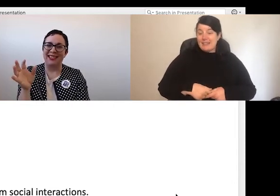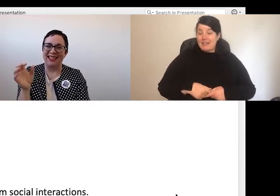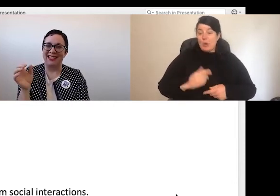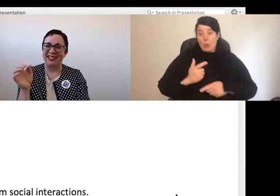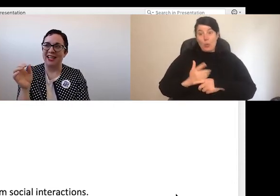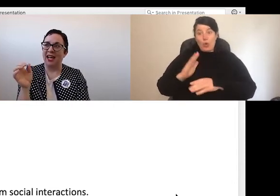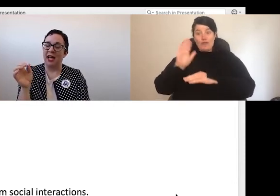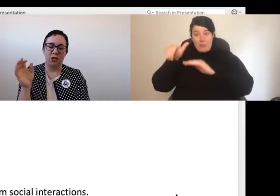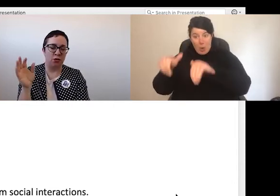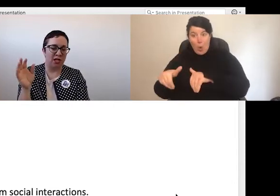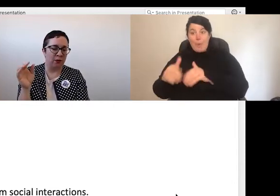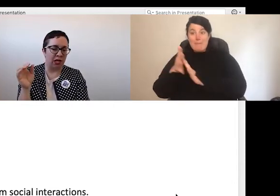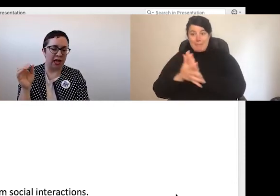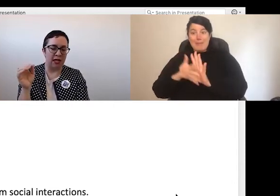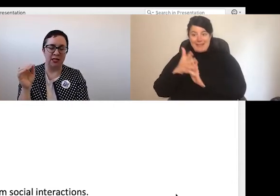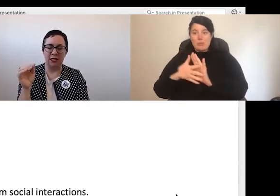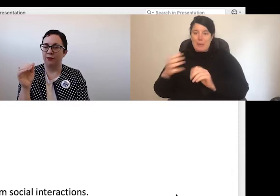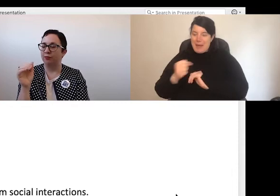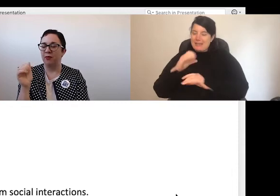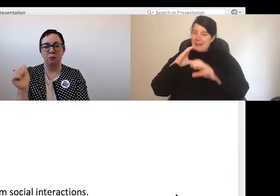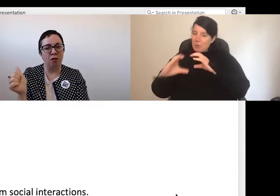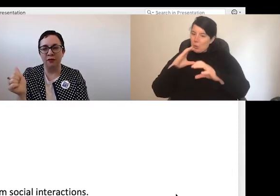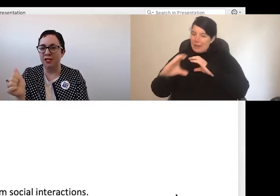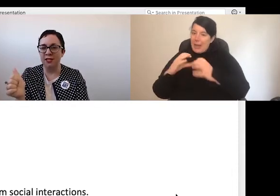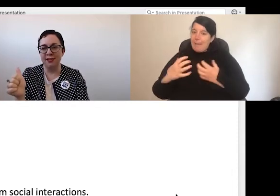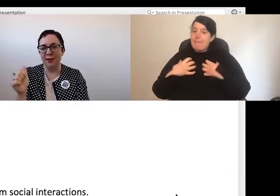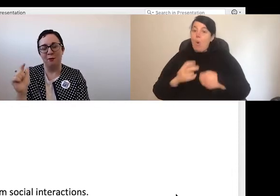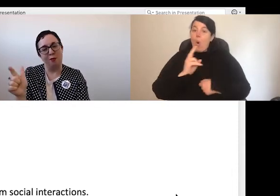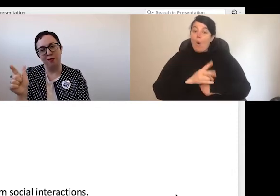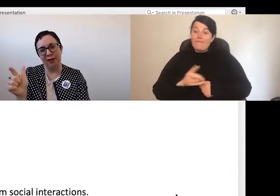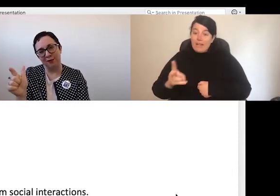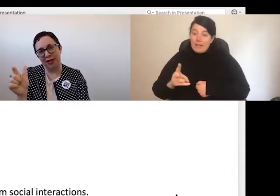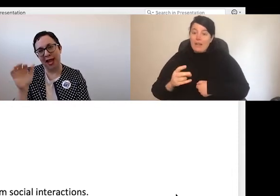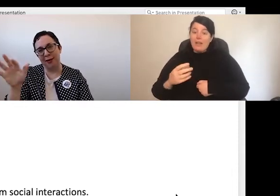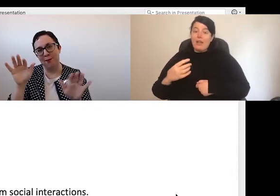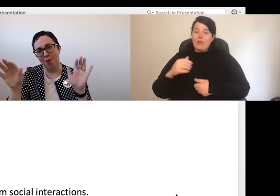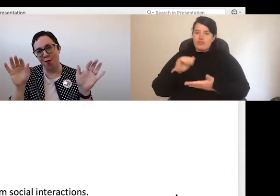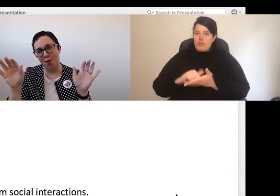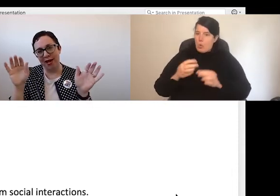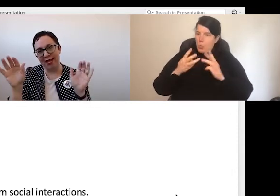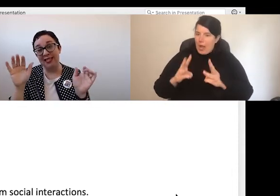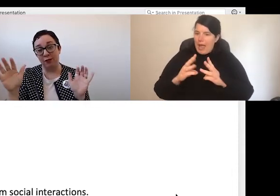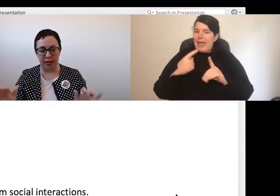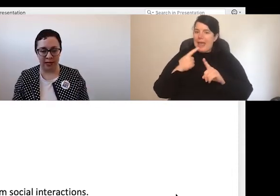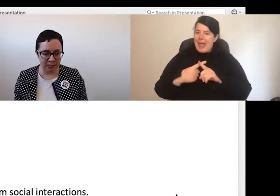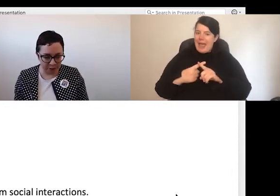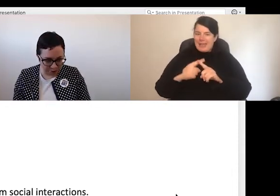us to communicate more often, more effectively and in more and different ways.